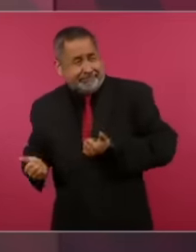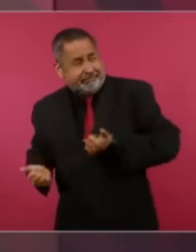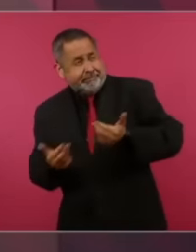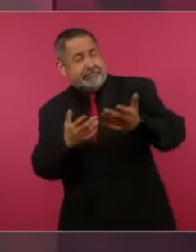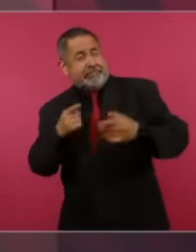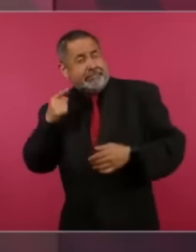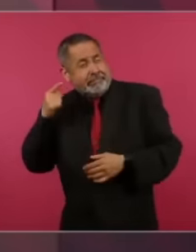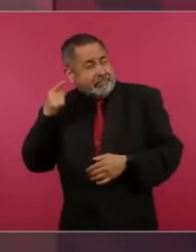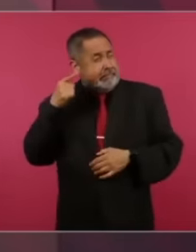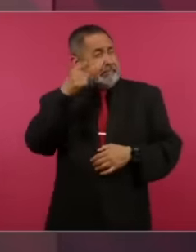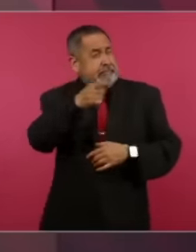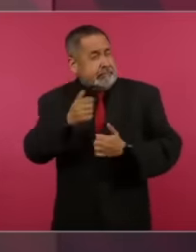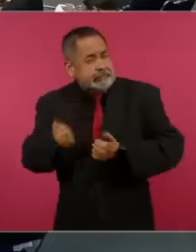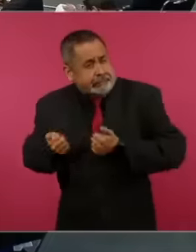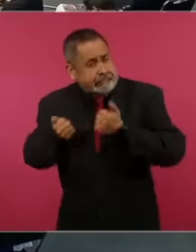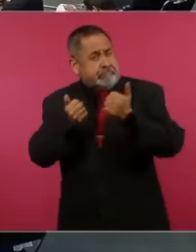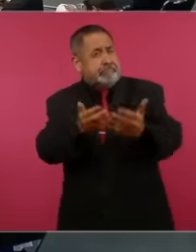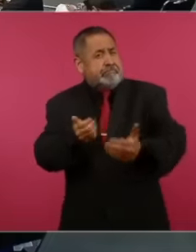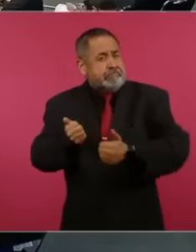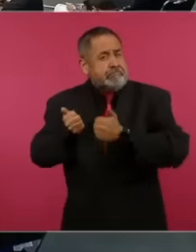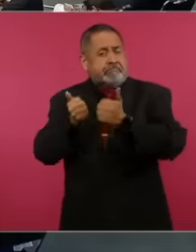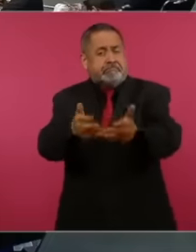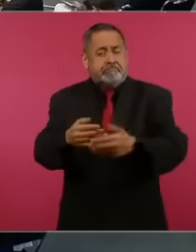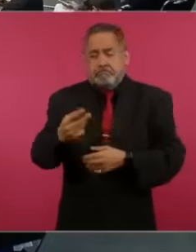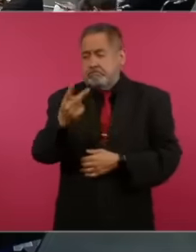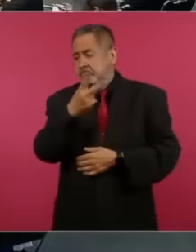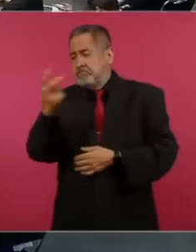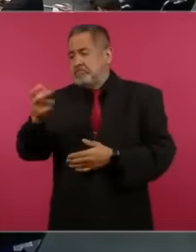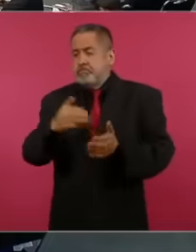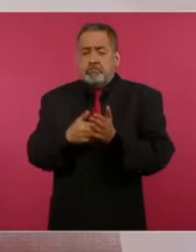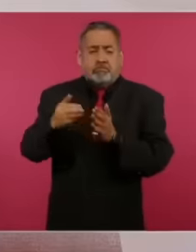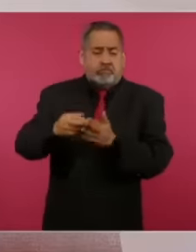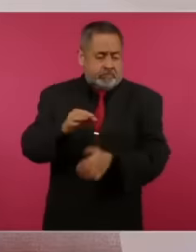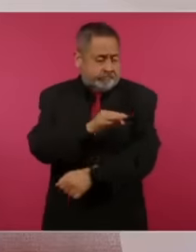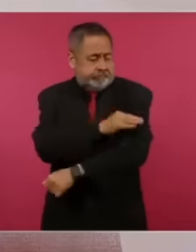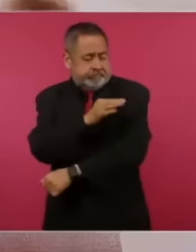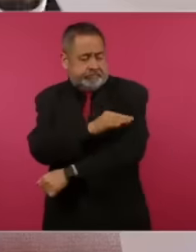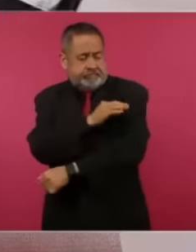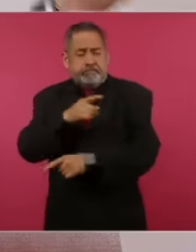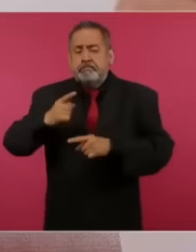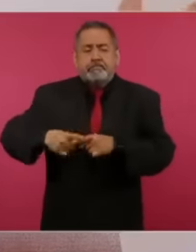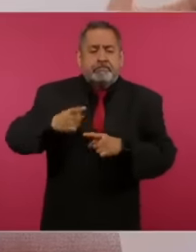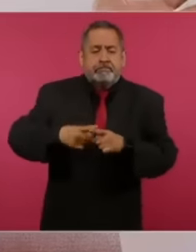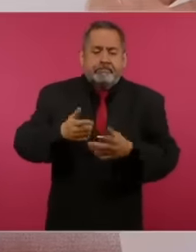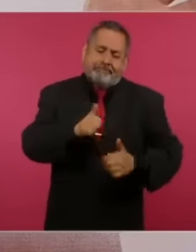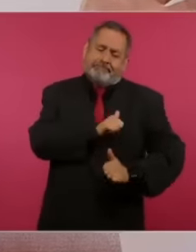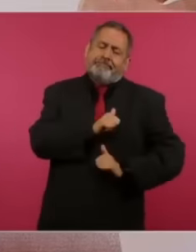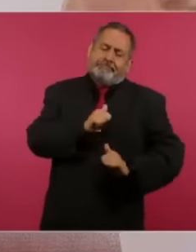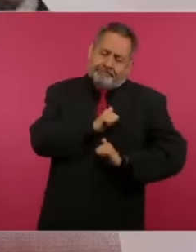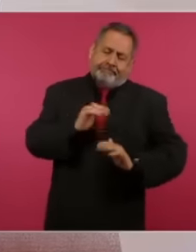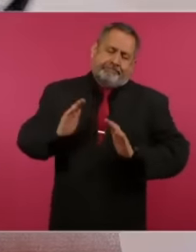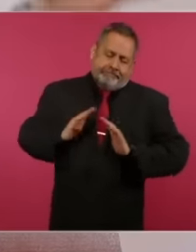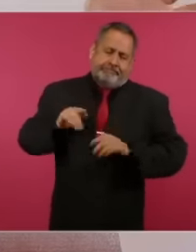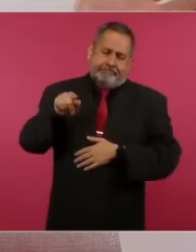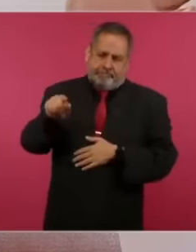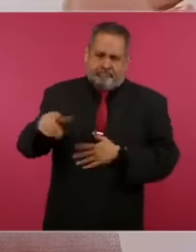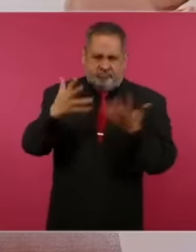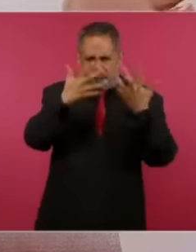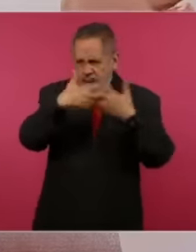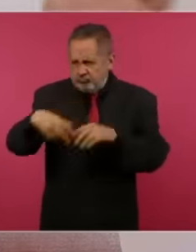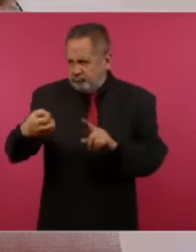remote communities ? of 200 million doses of vaccines because only with logistics from the